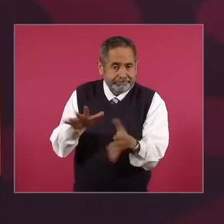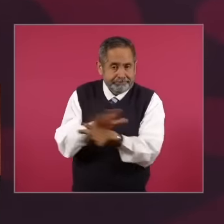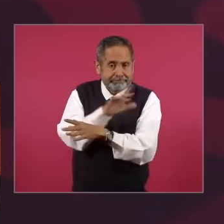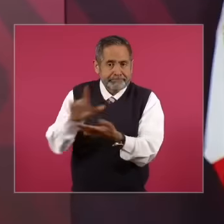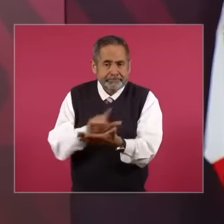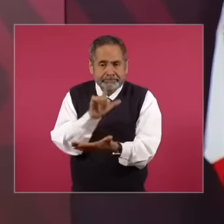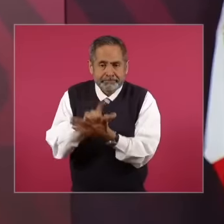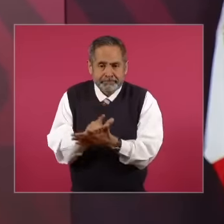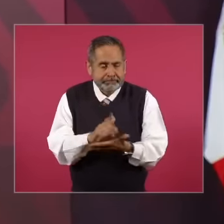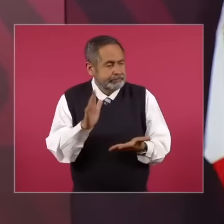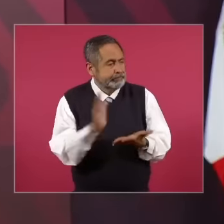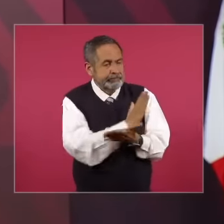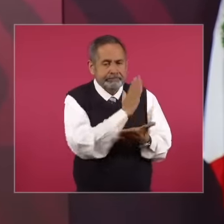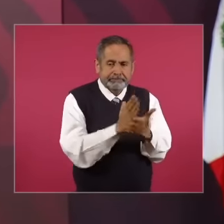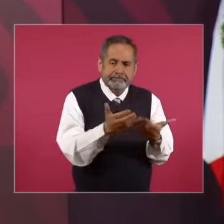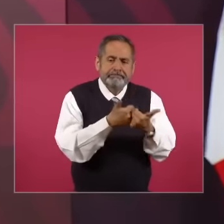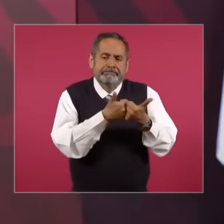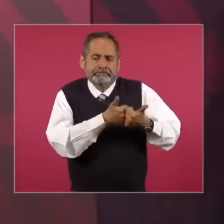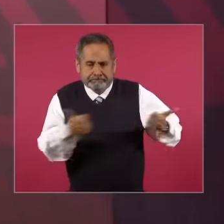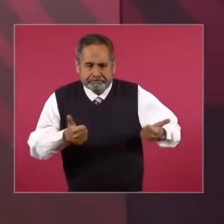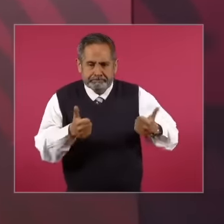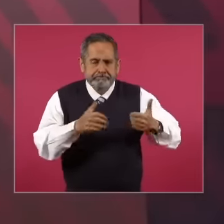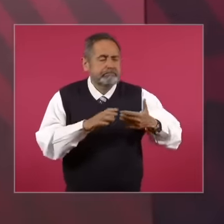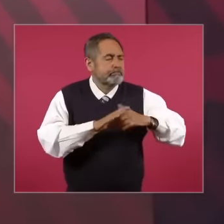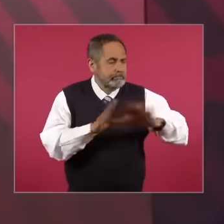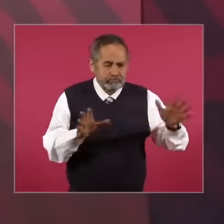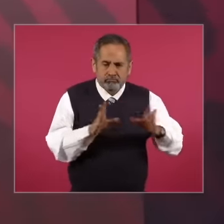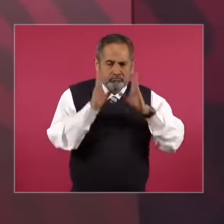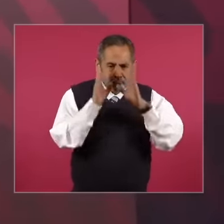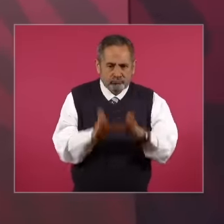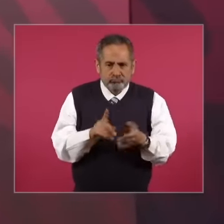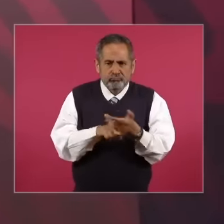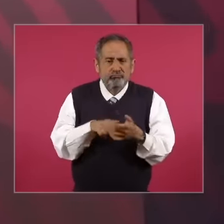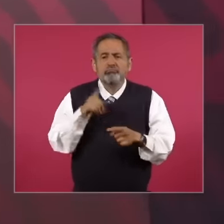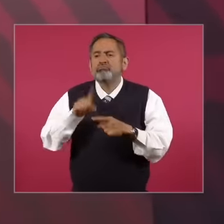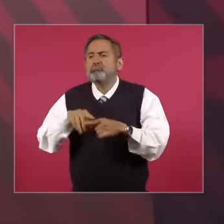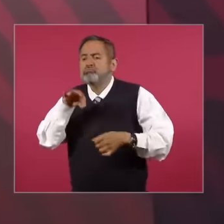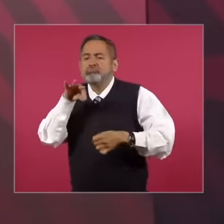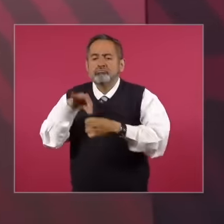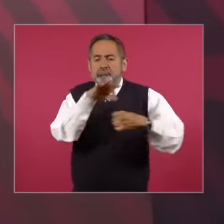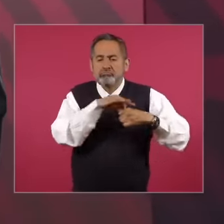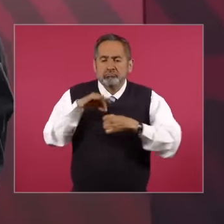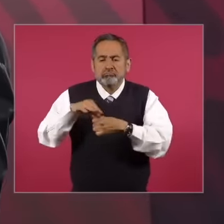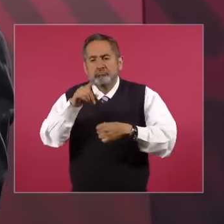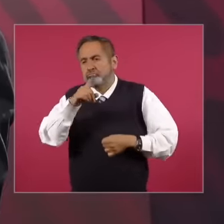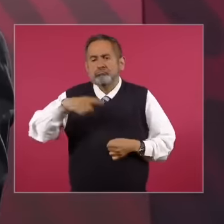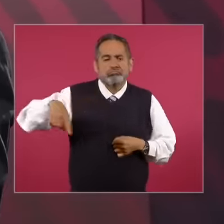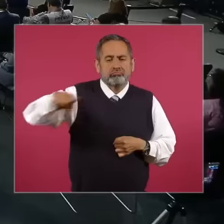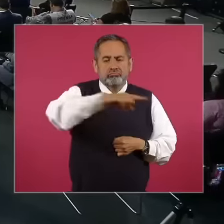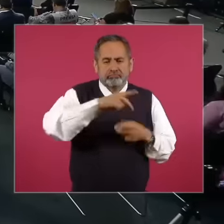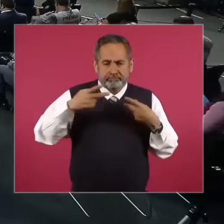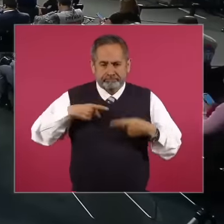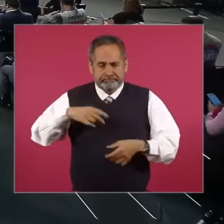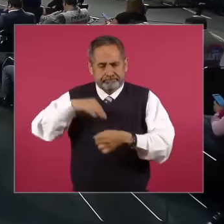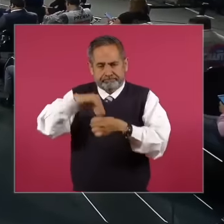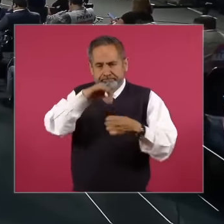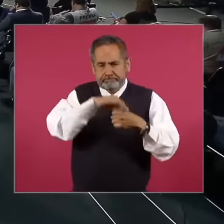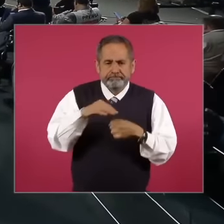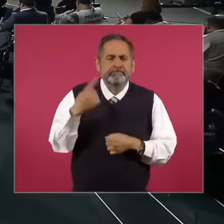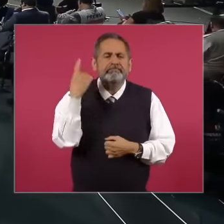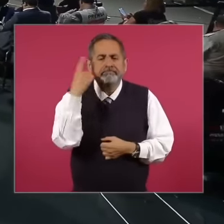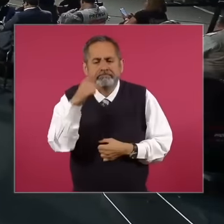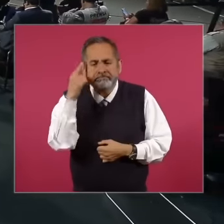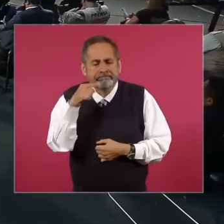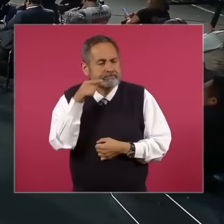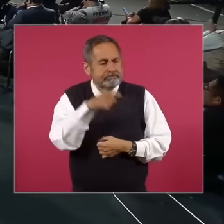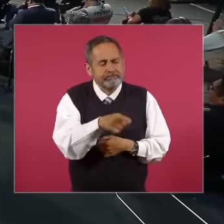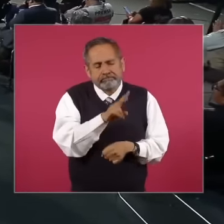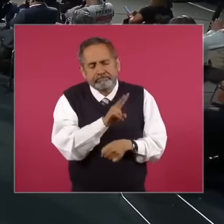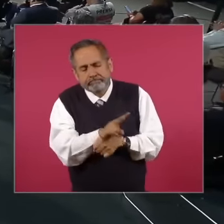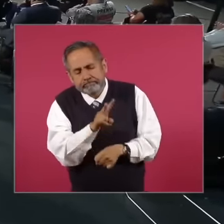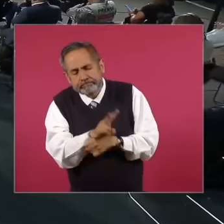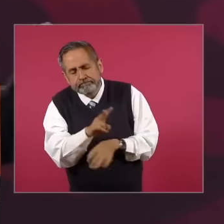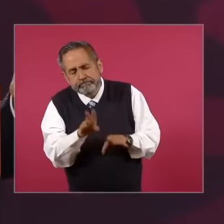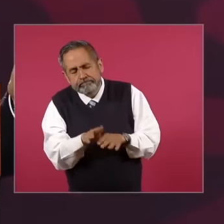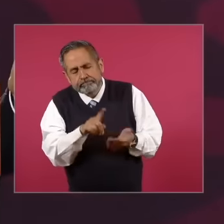a truly autonomous body elected by the people so that Monitor the good behavior